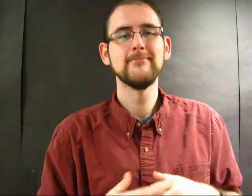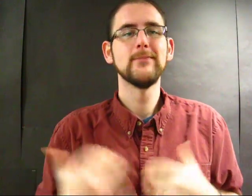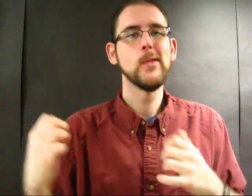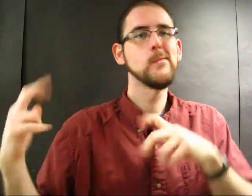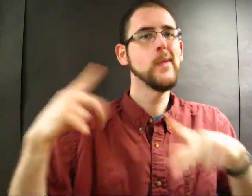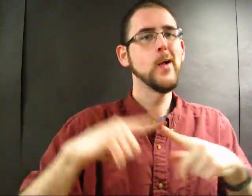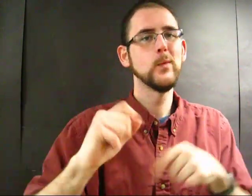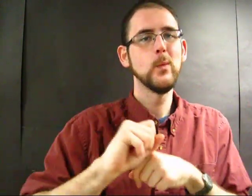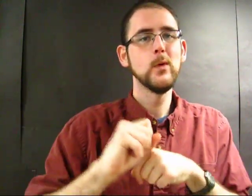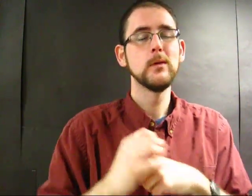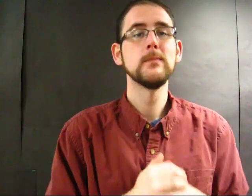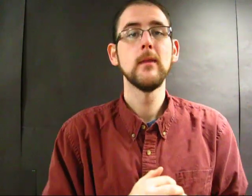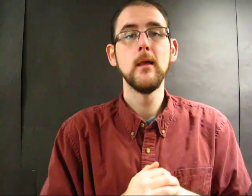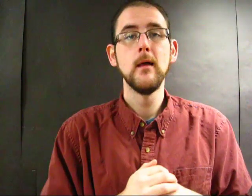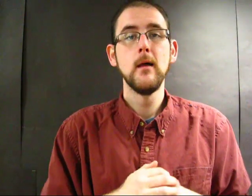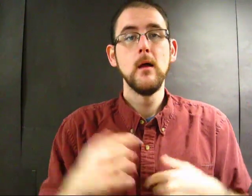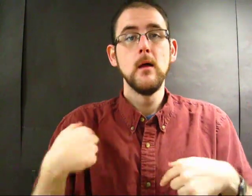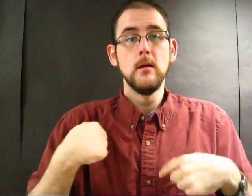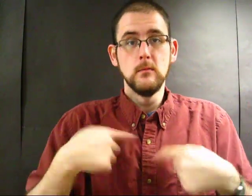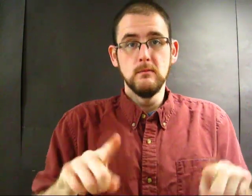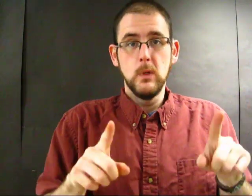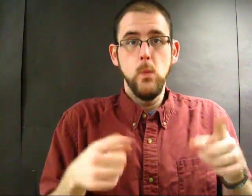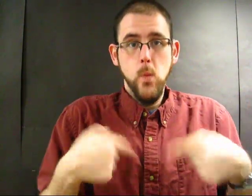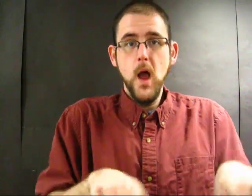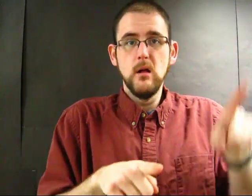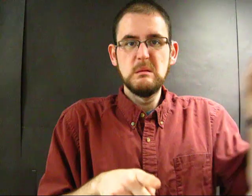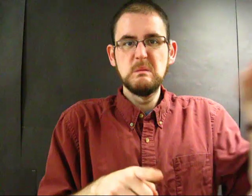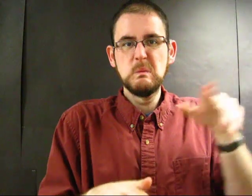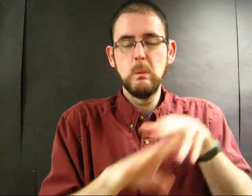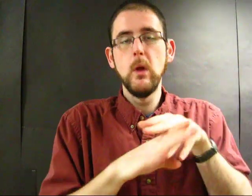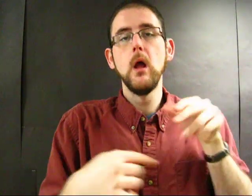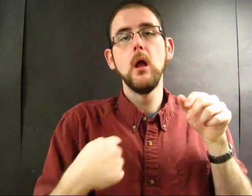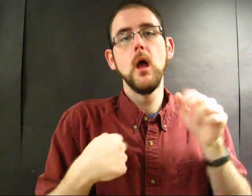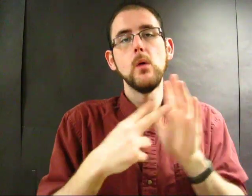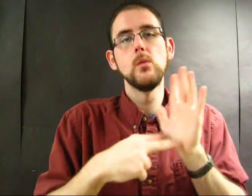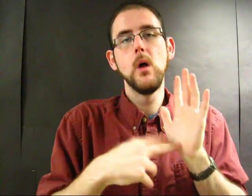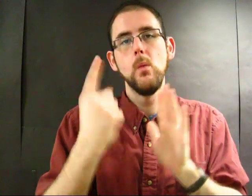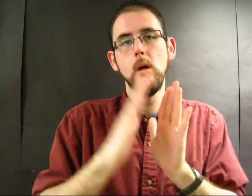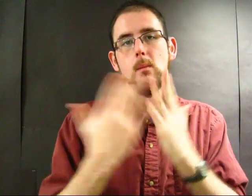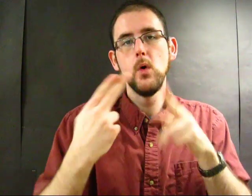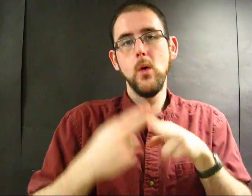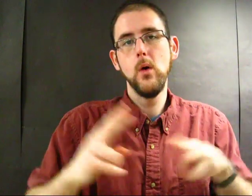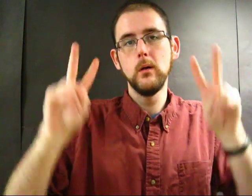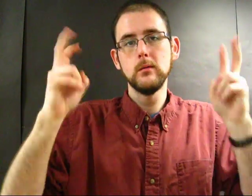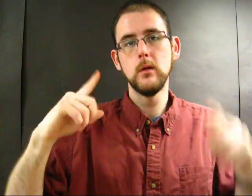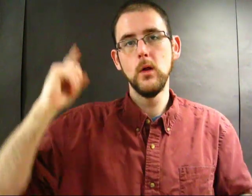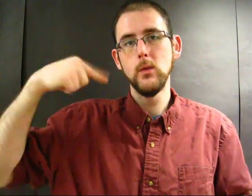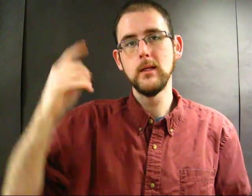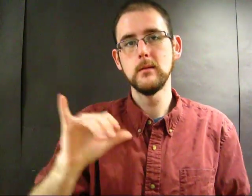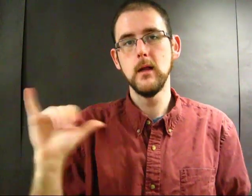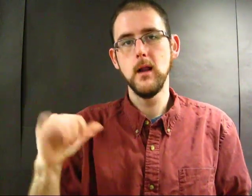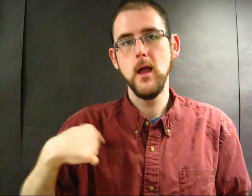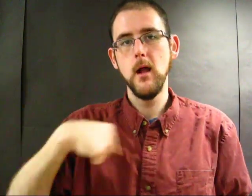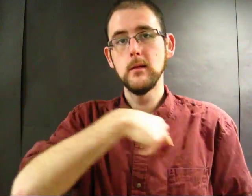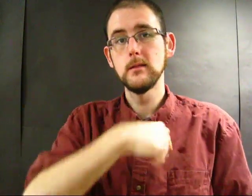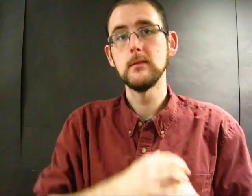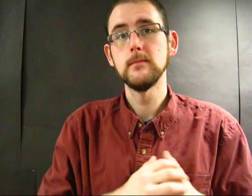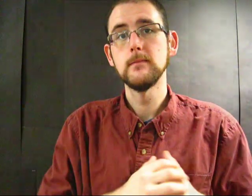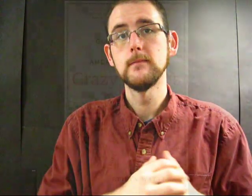Now I'm back at work. During the break, I read "Crazy Like Us."